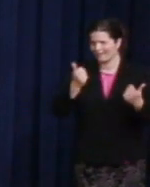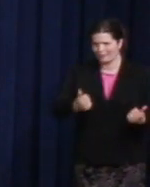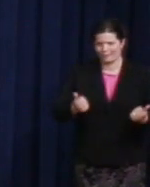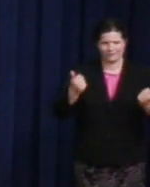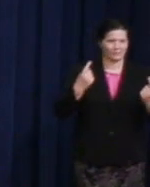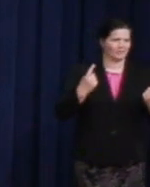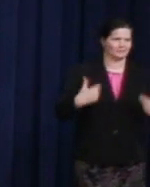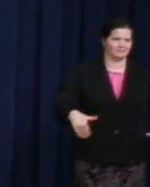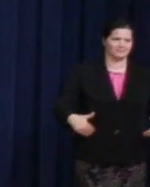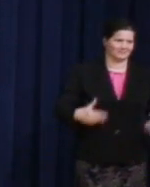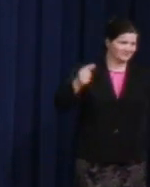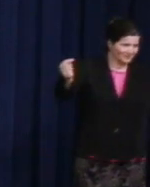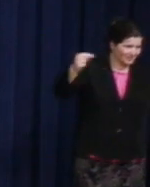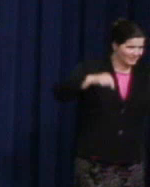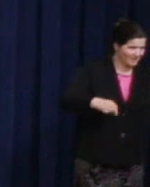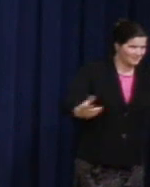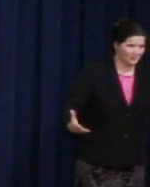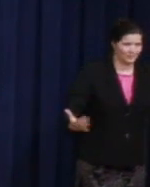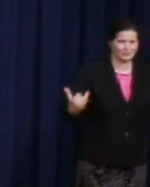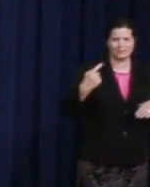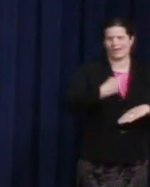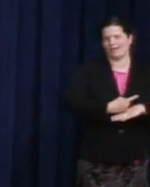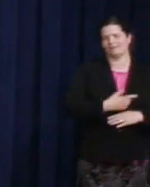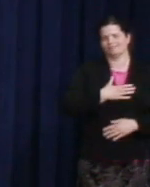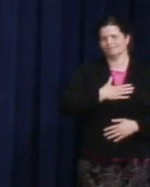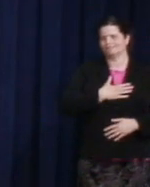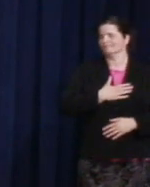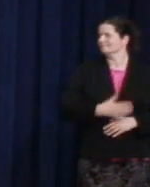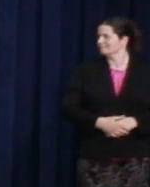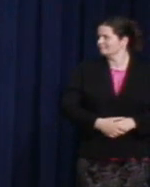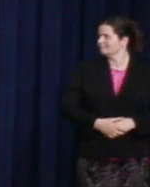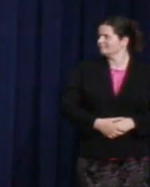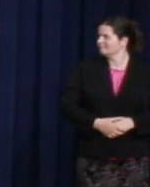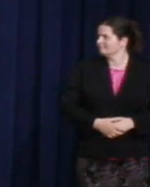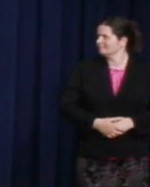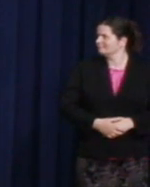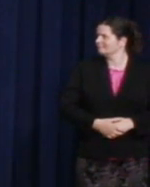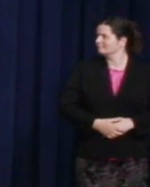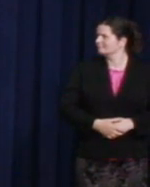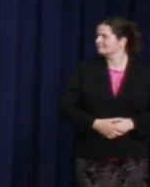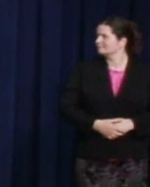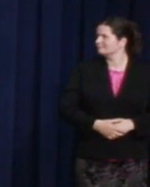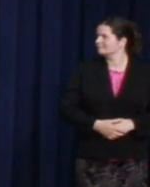for coming here, being here today. I just wanted to do just some additional